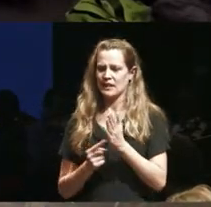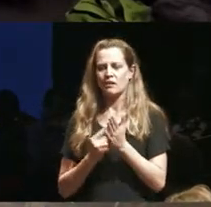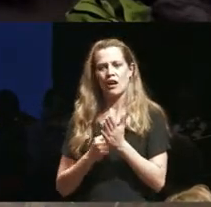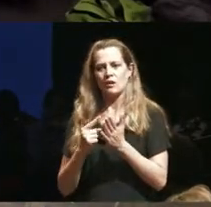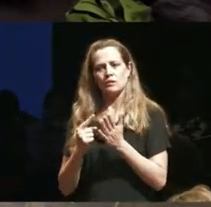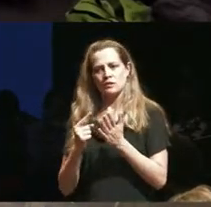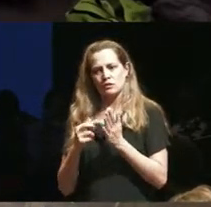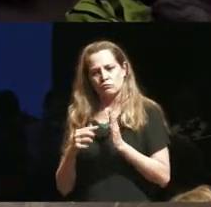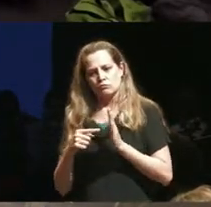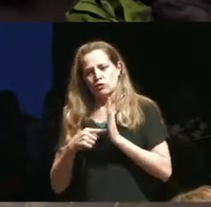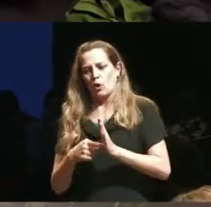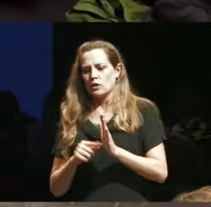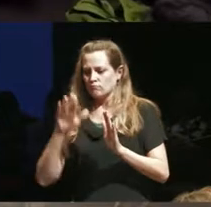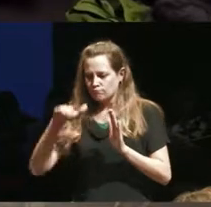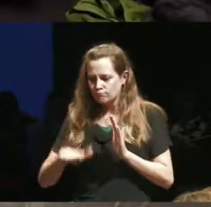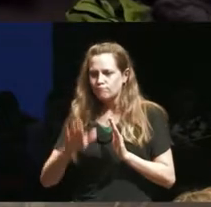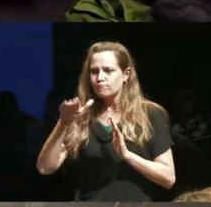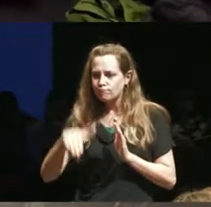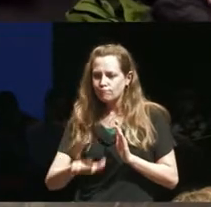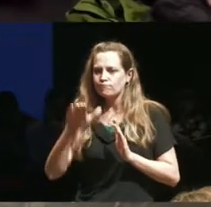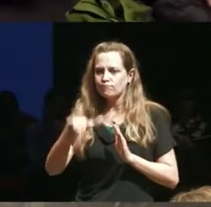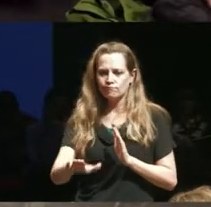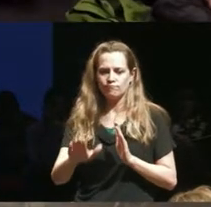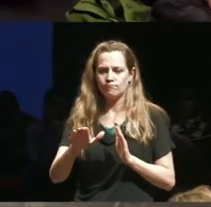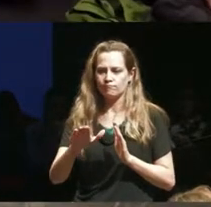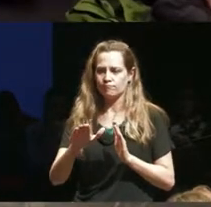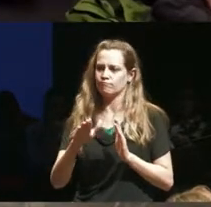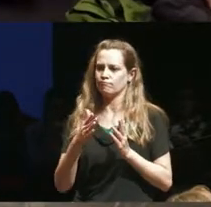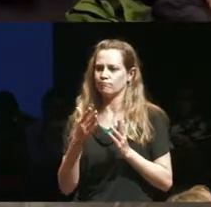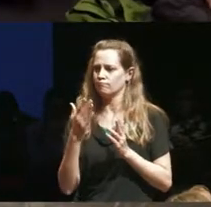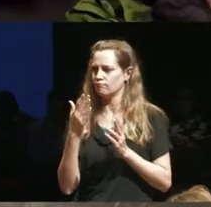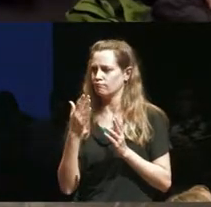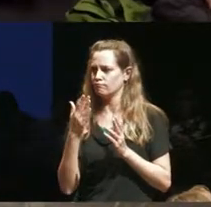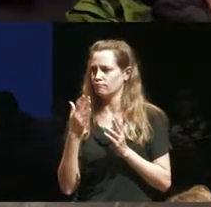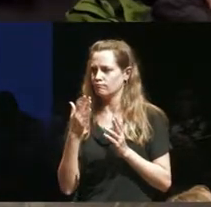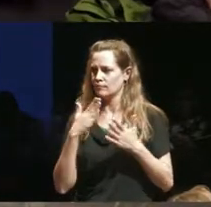well that that there's something about the precariousness of my body now as a